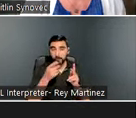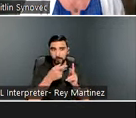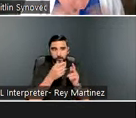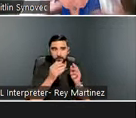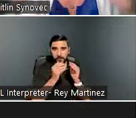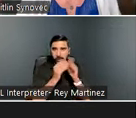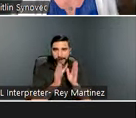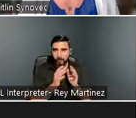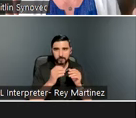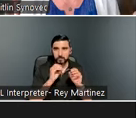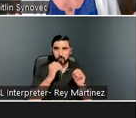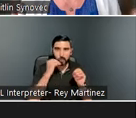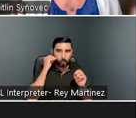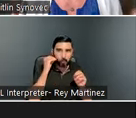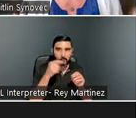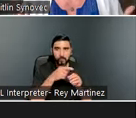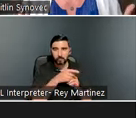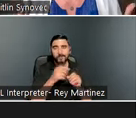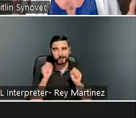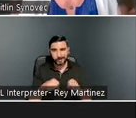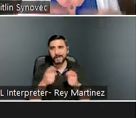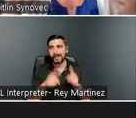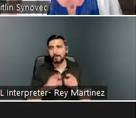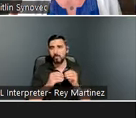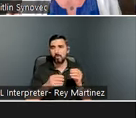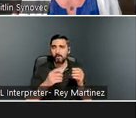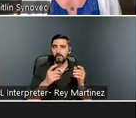impairment, and this is looking at all folks experiencing homelessness. So we can really see